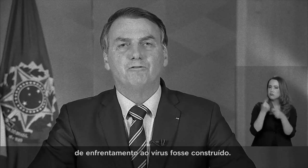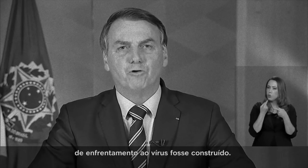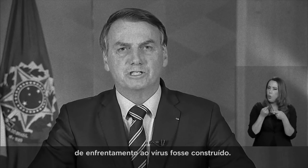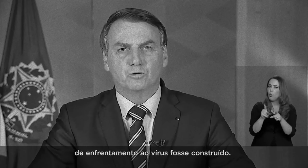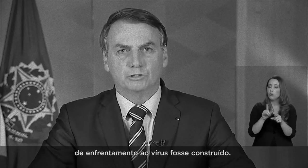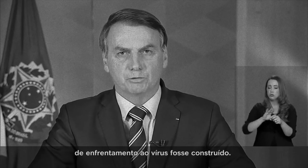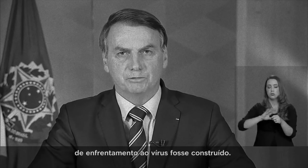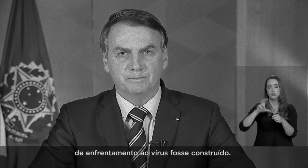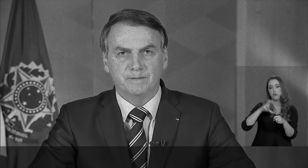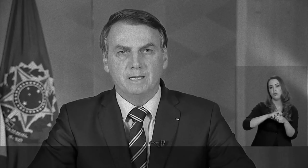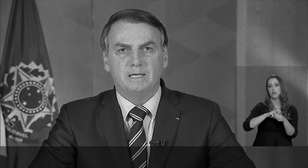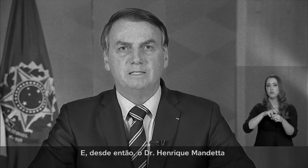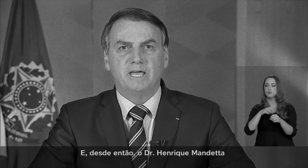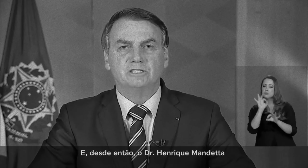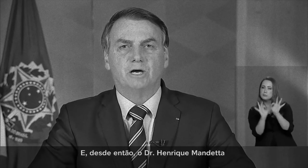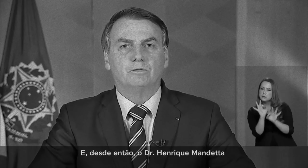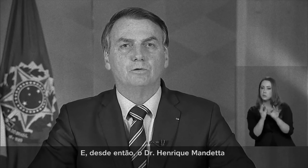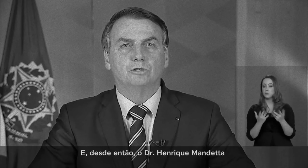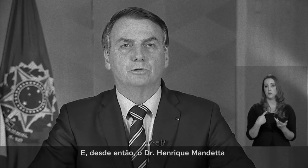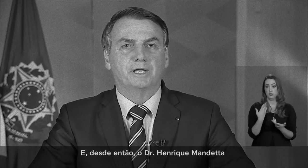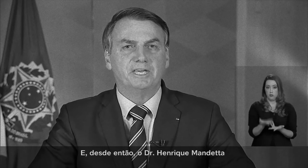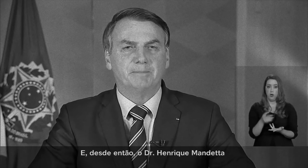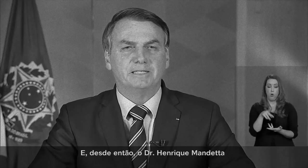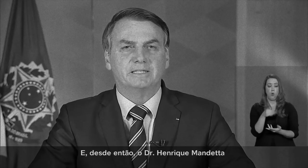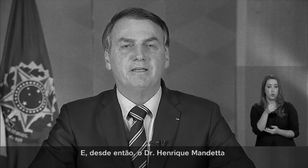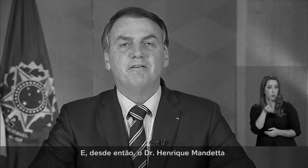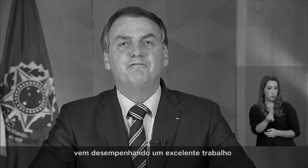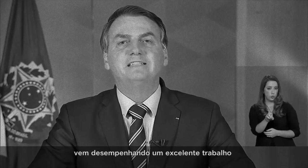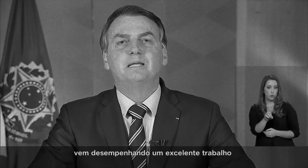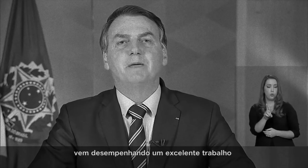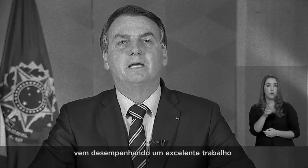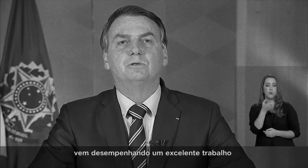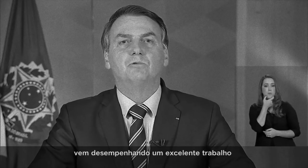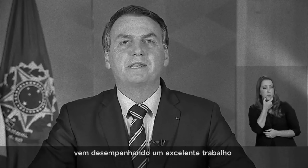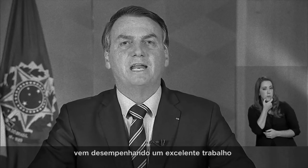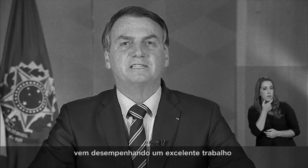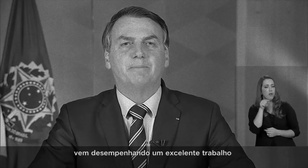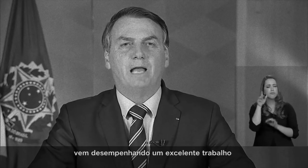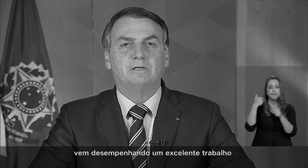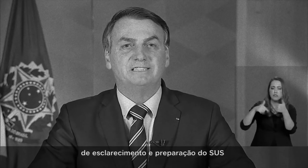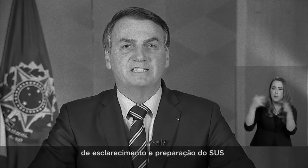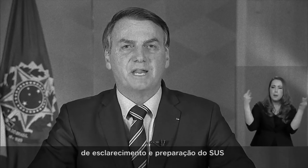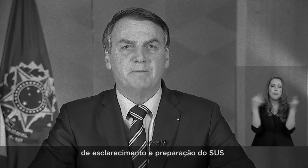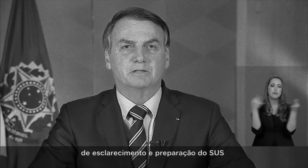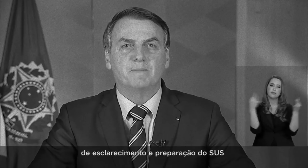could be developed. And since then Dr. Henrique Mandetta has been doing an excellent job of educating